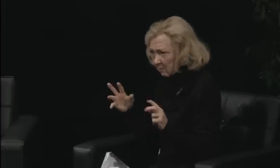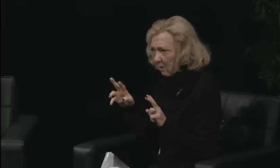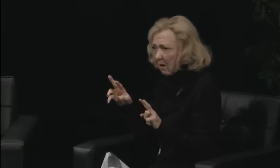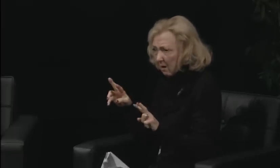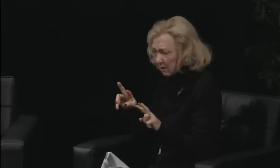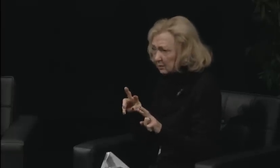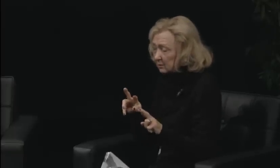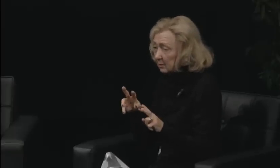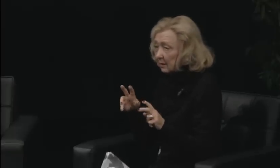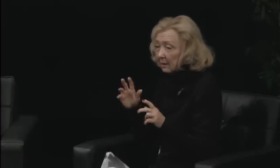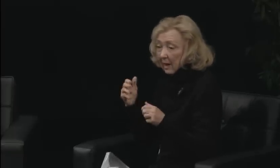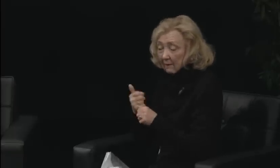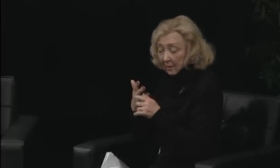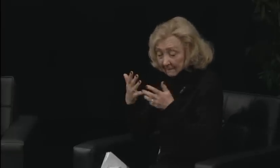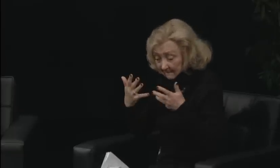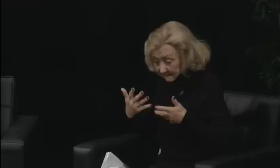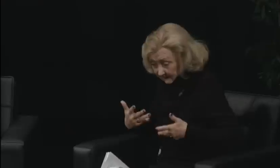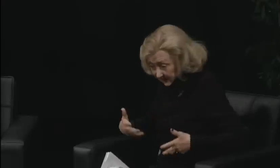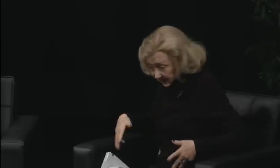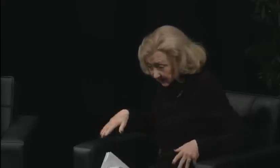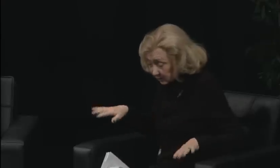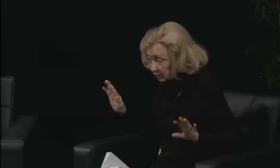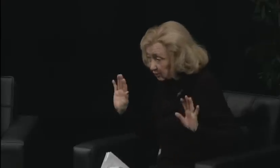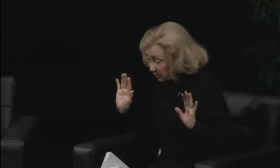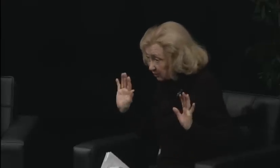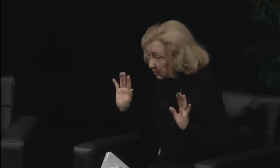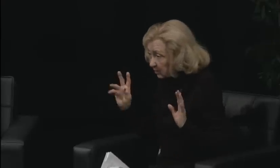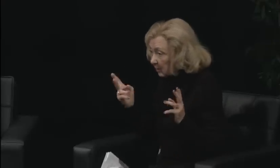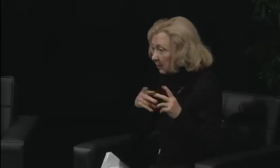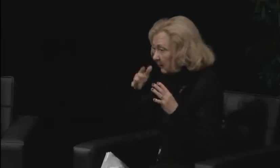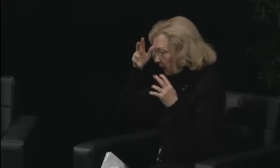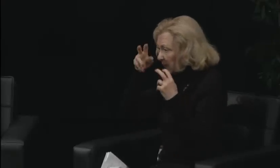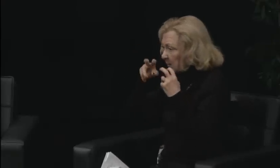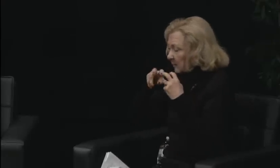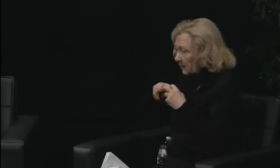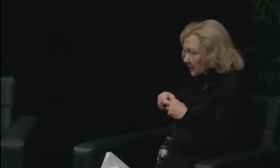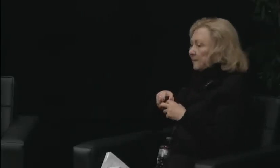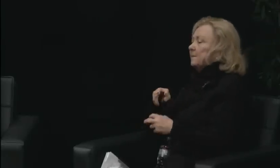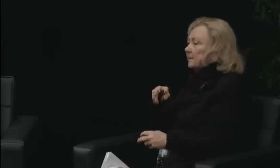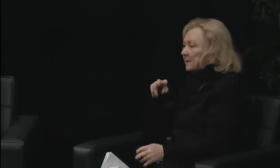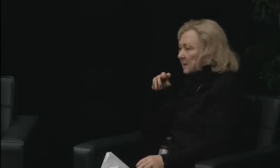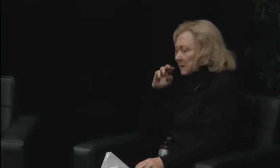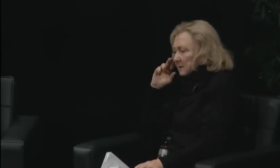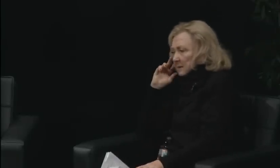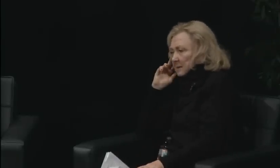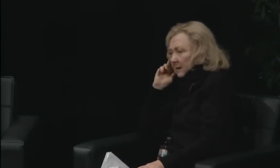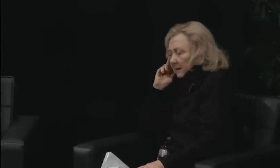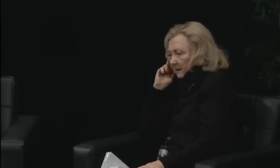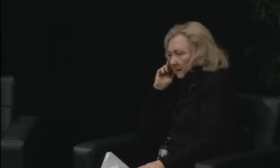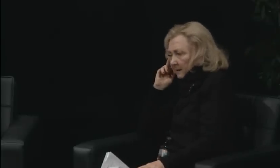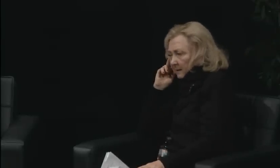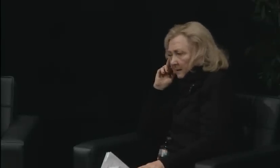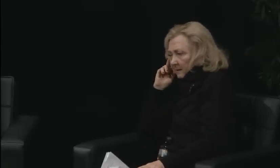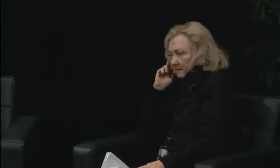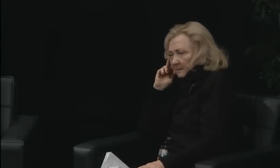We're fighting again for recognition, the same as we did before. The same issues are coming with our community again,